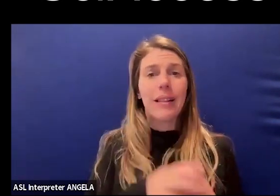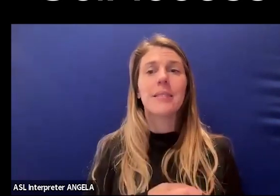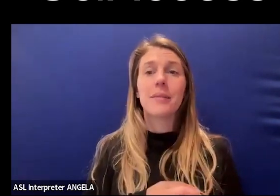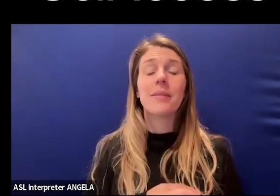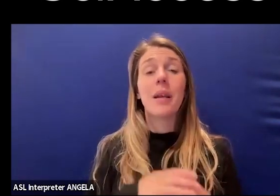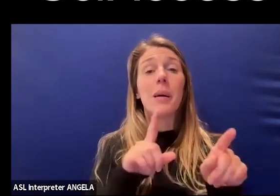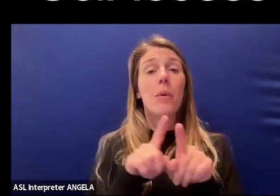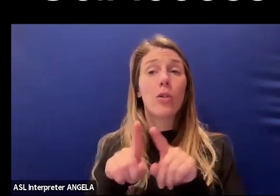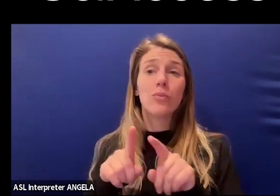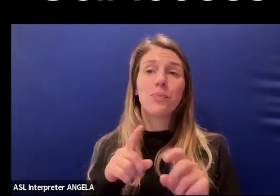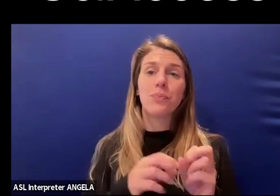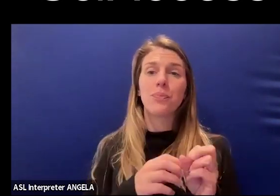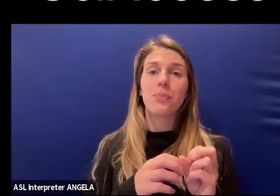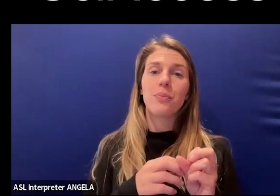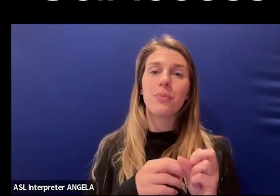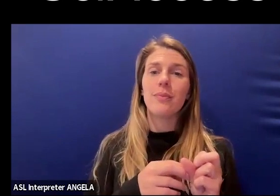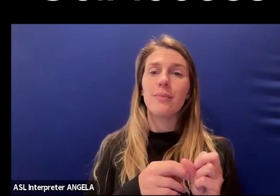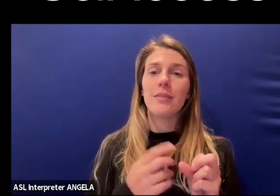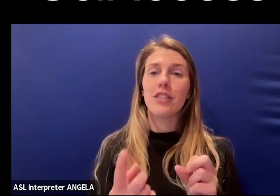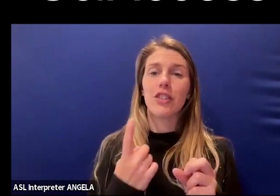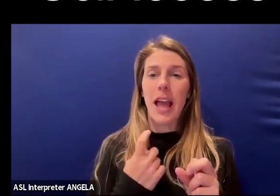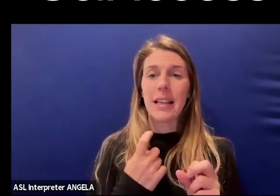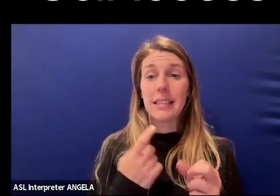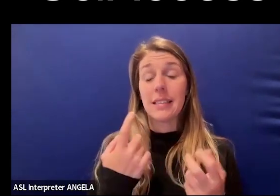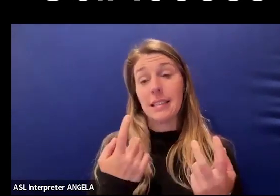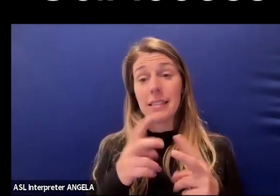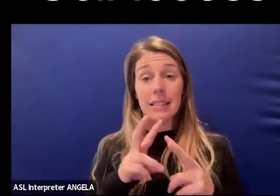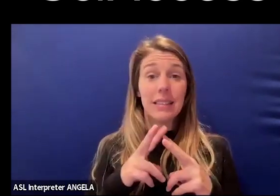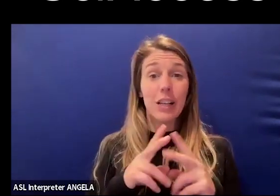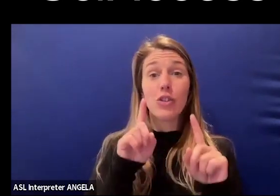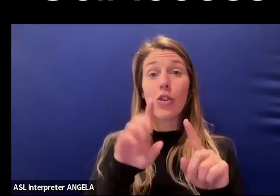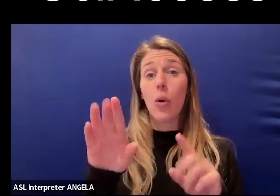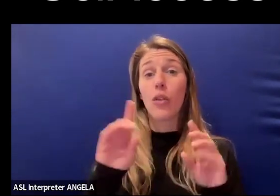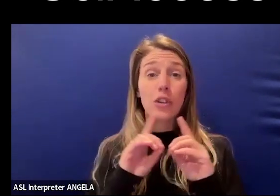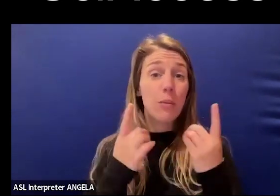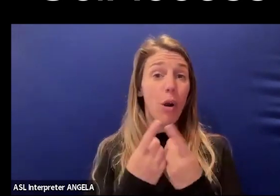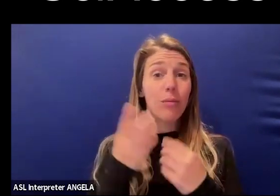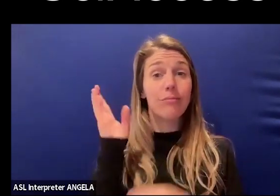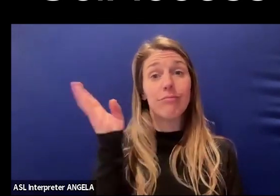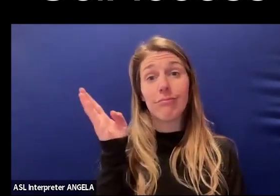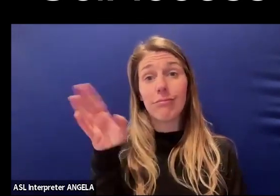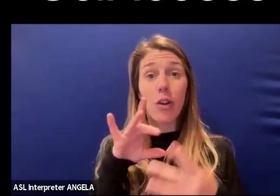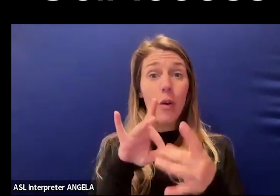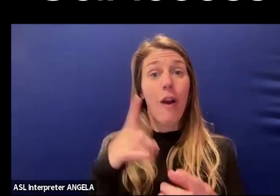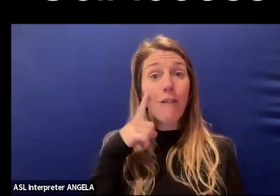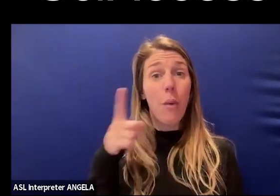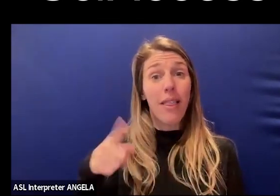Also, asking us to either come to their department to speak on their behalf,